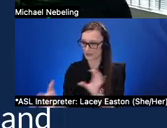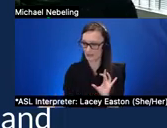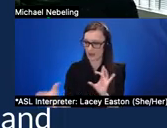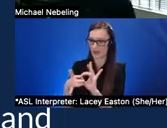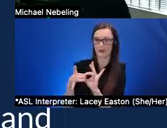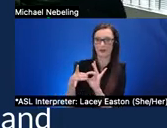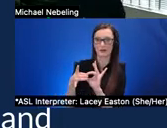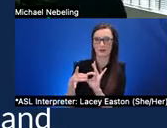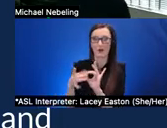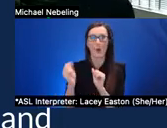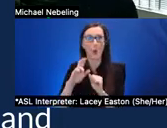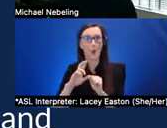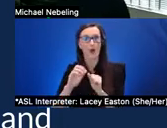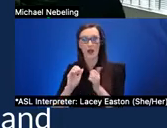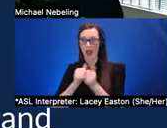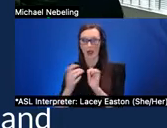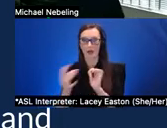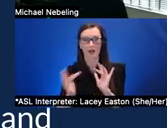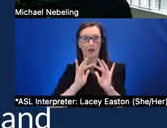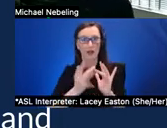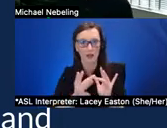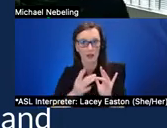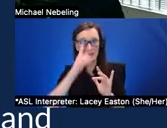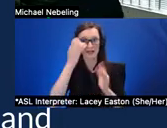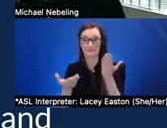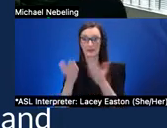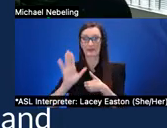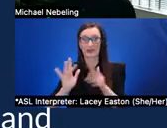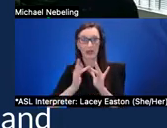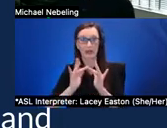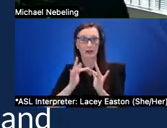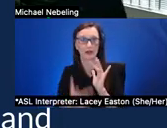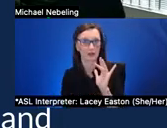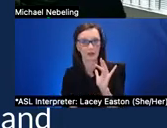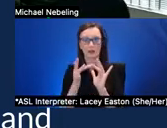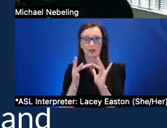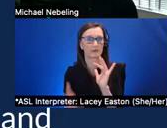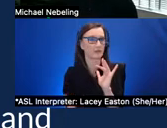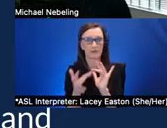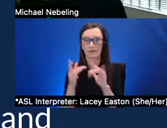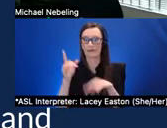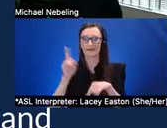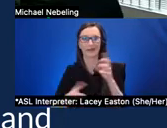cannot accommodate um you know the requirements of that particular software or tool